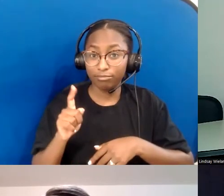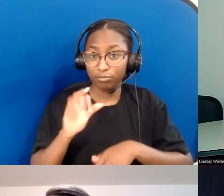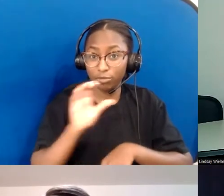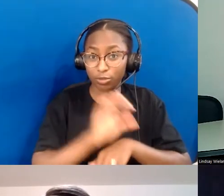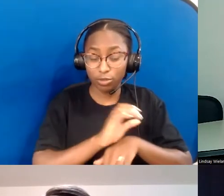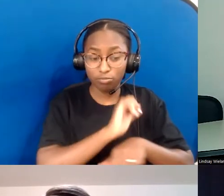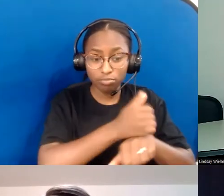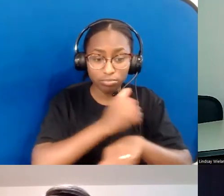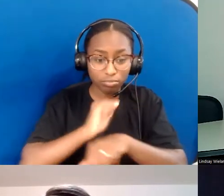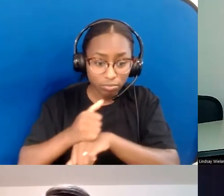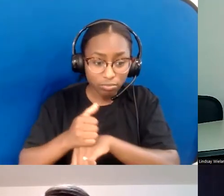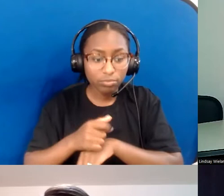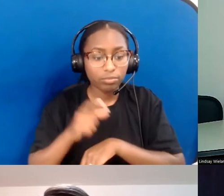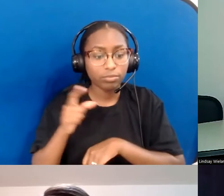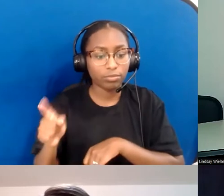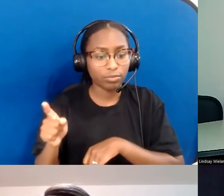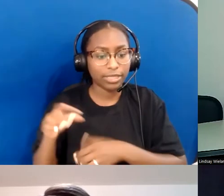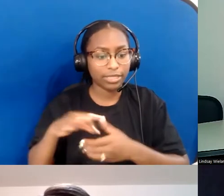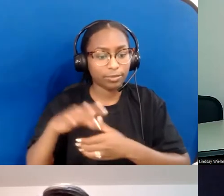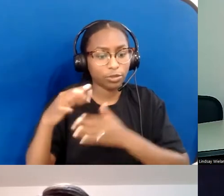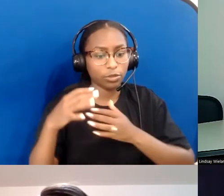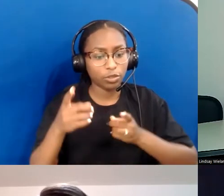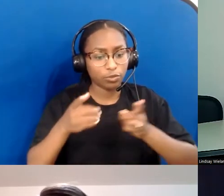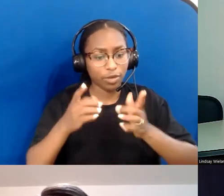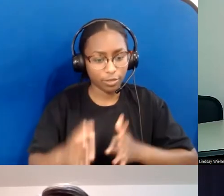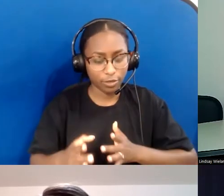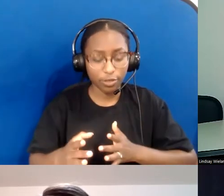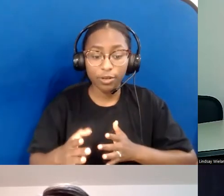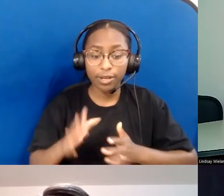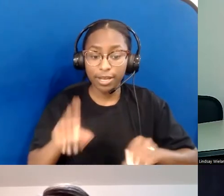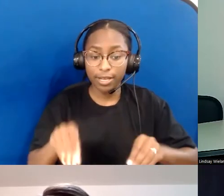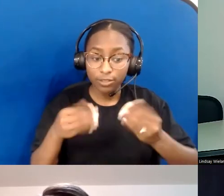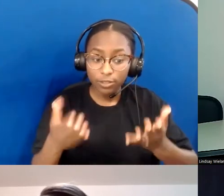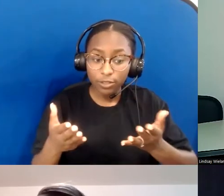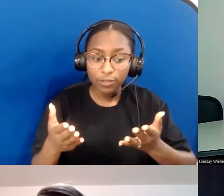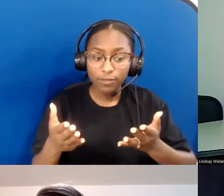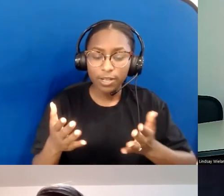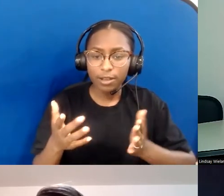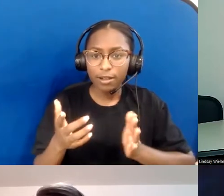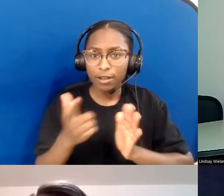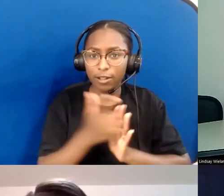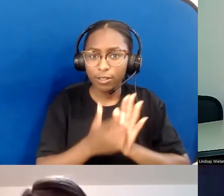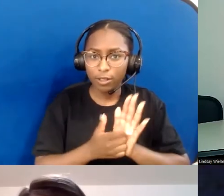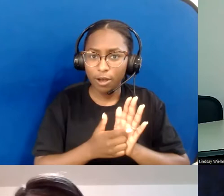and has served in parish ministry and in law enforcement and hospice chaplaincy for over two decades.